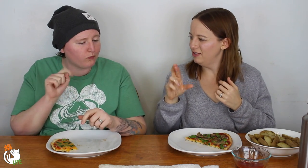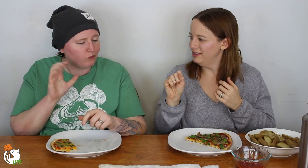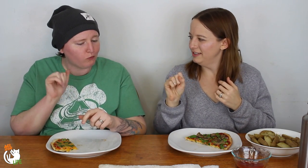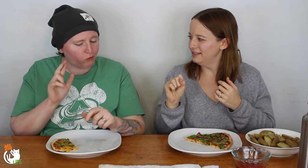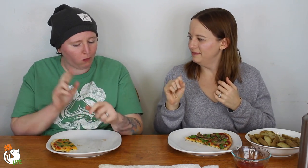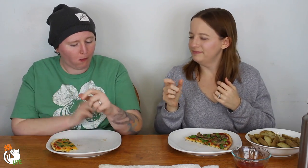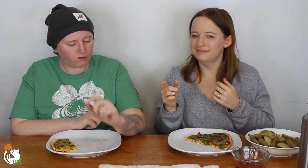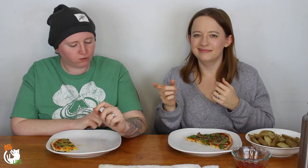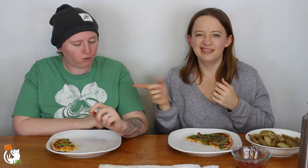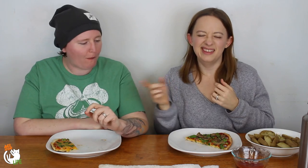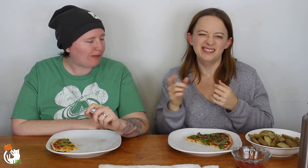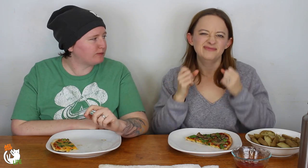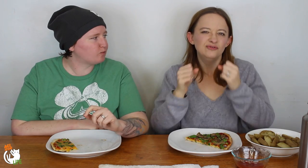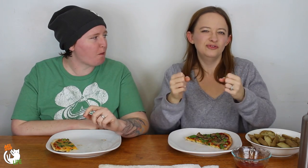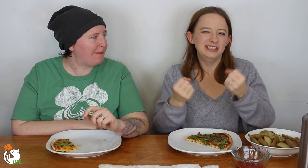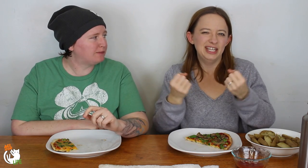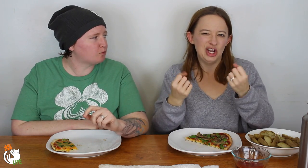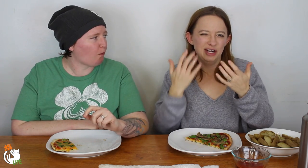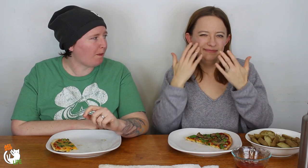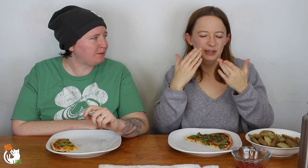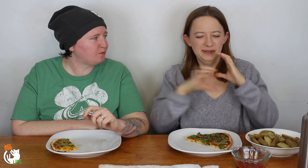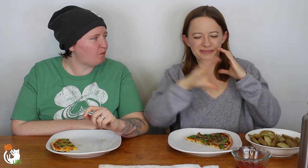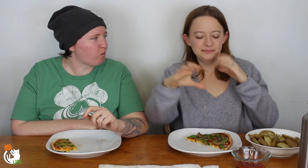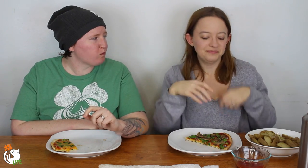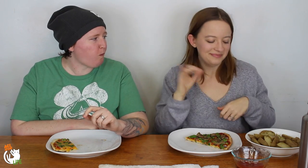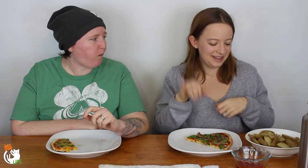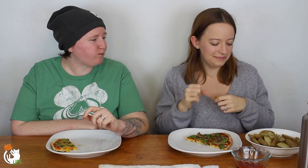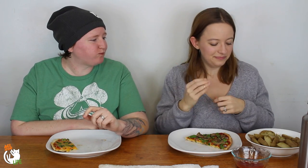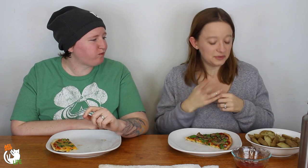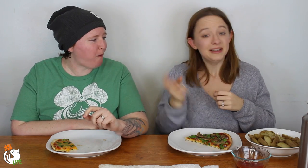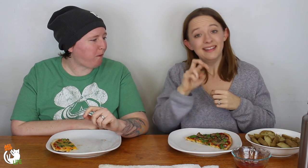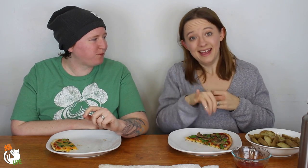Street car - Uh yeah a street car -- you know... that.